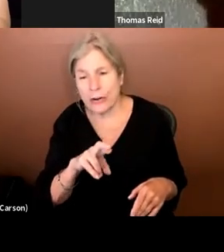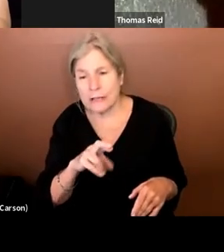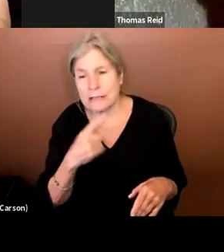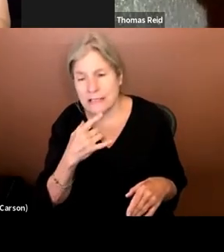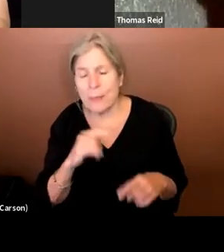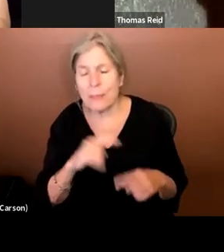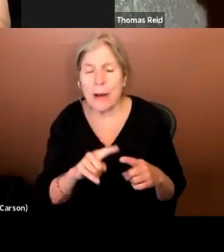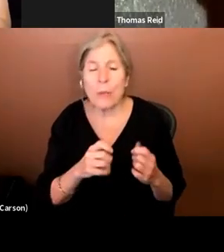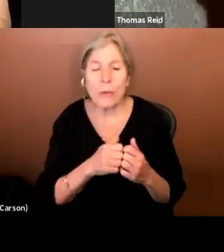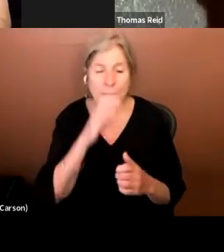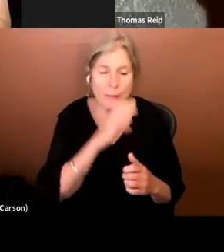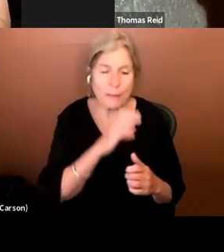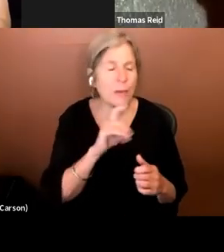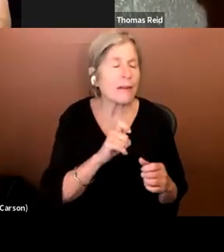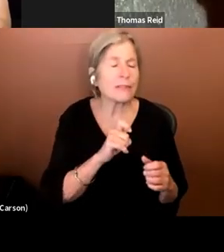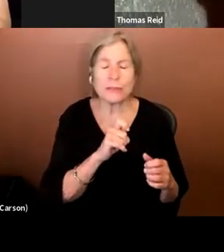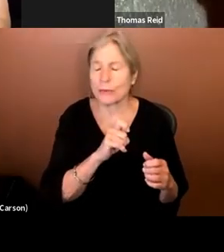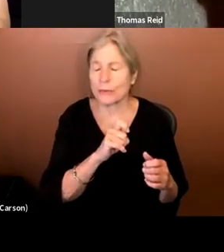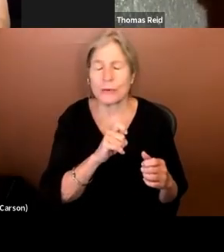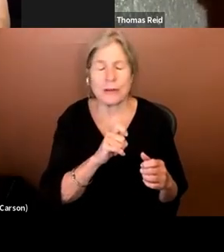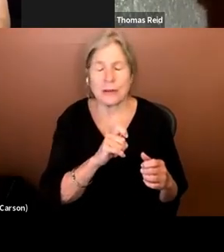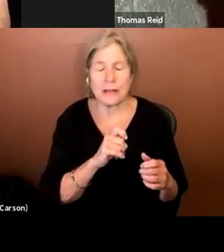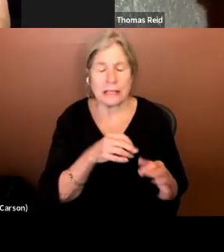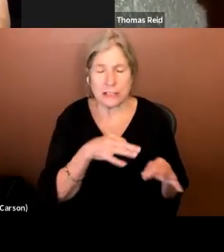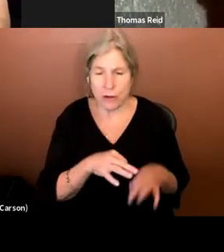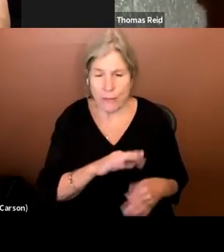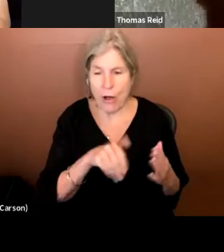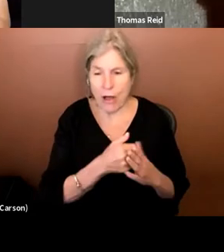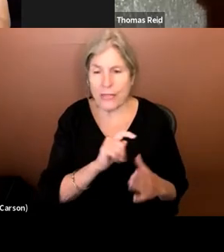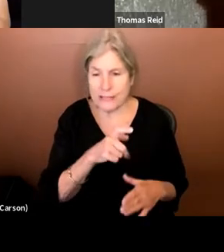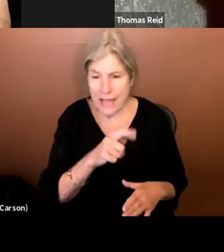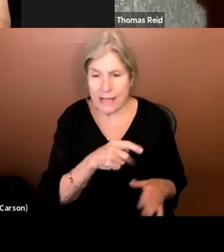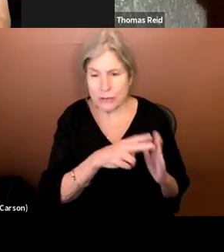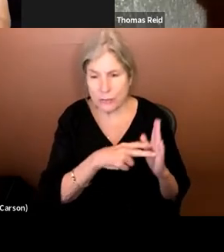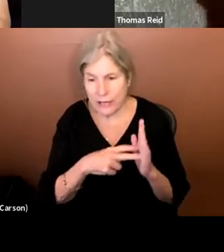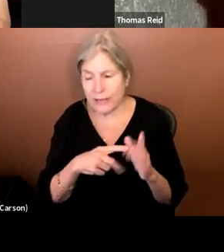. Beyond that you have to get the core elements of who is